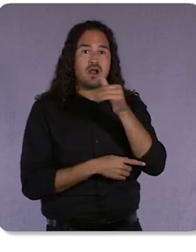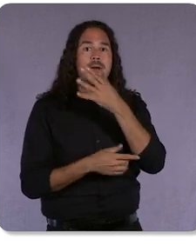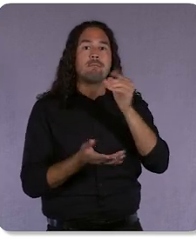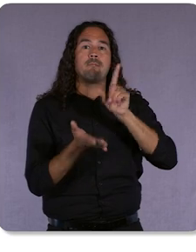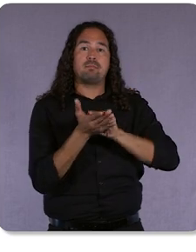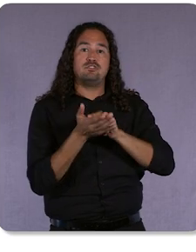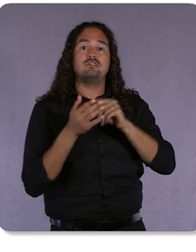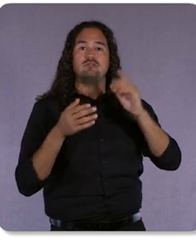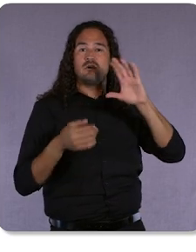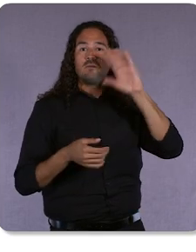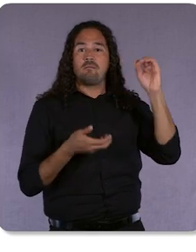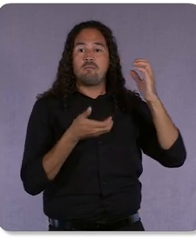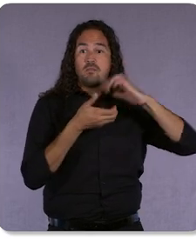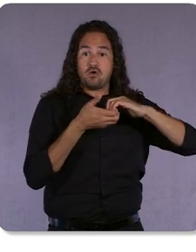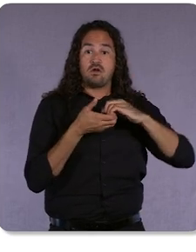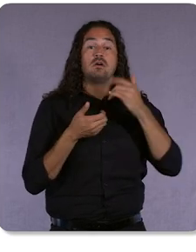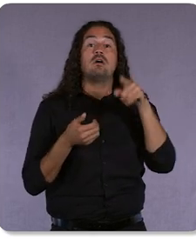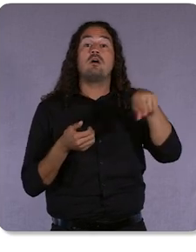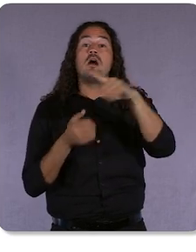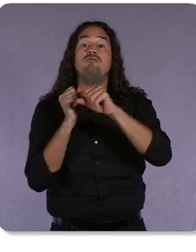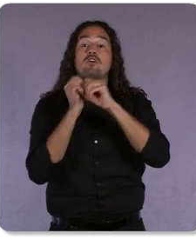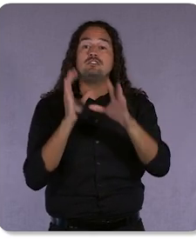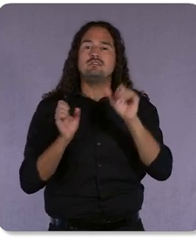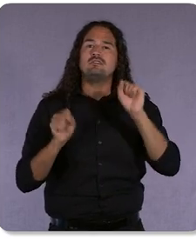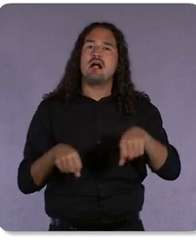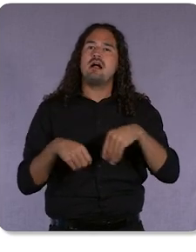ads and respect user privacy across the full ad ecosystem.